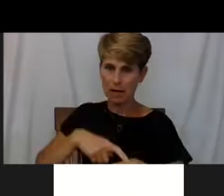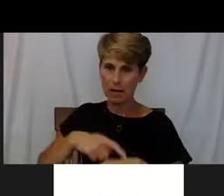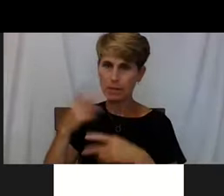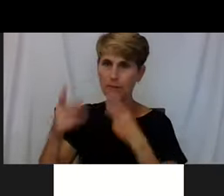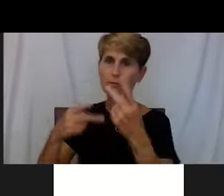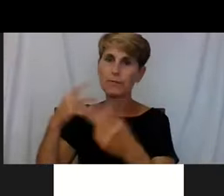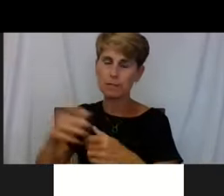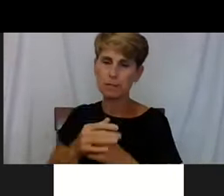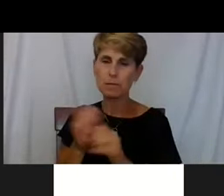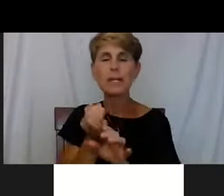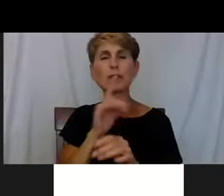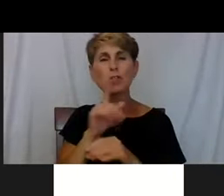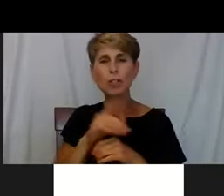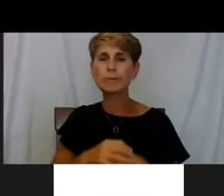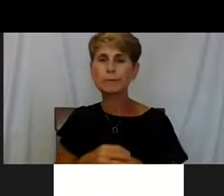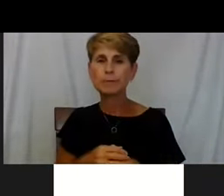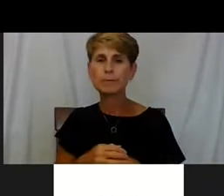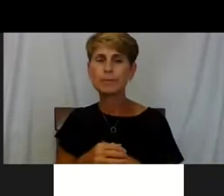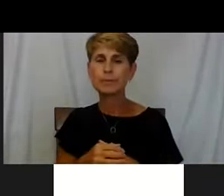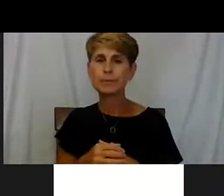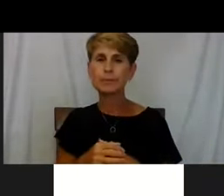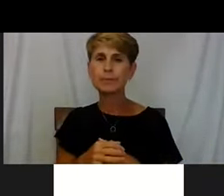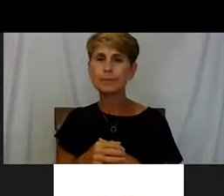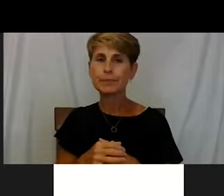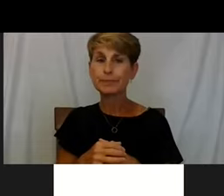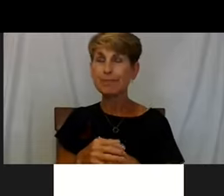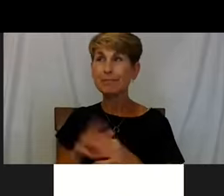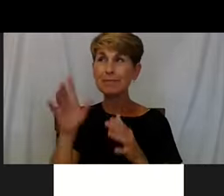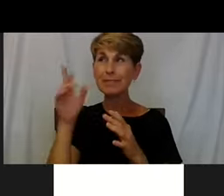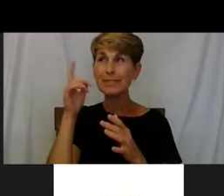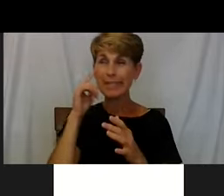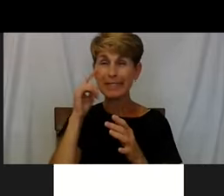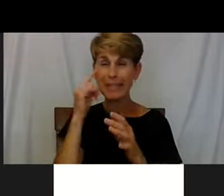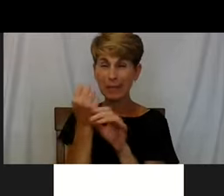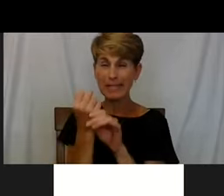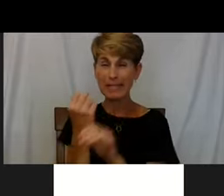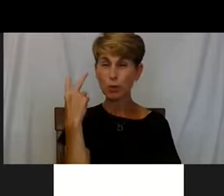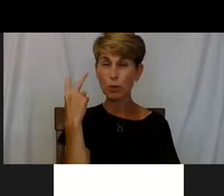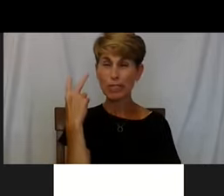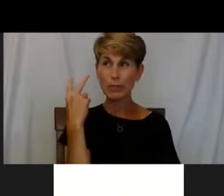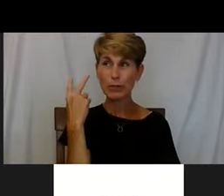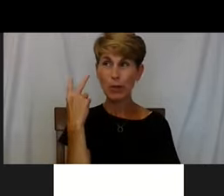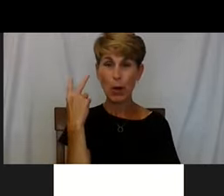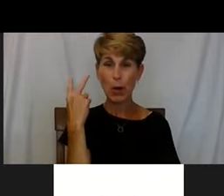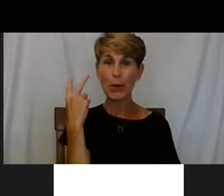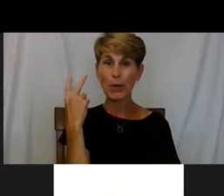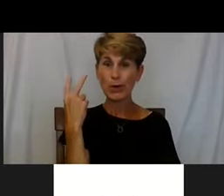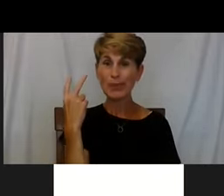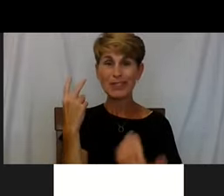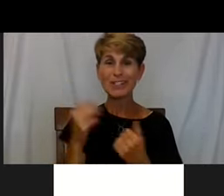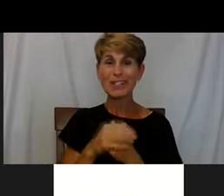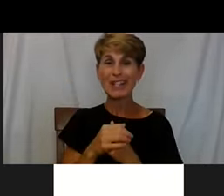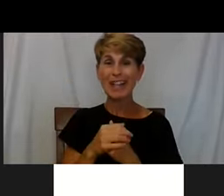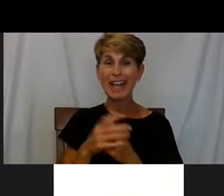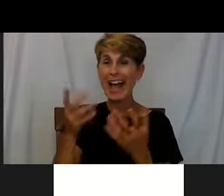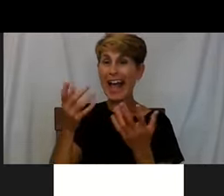And that was like two years ago. And I'm happy to say that they're still housed. I even taught somebody how to cook.